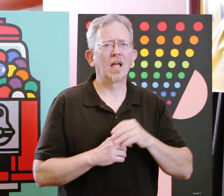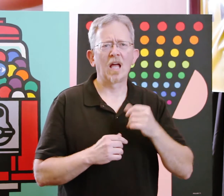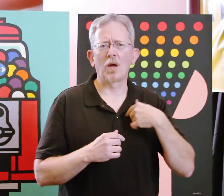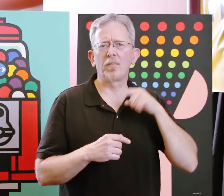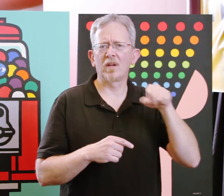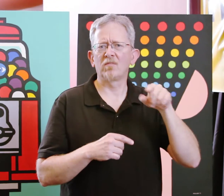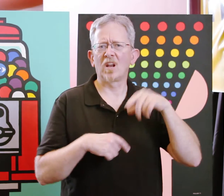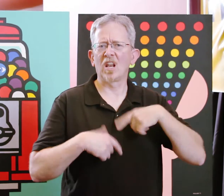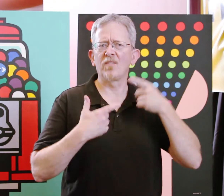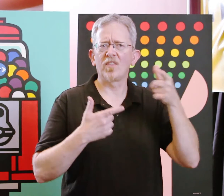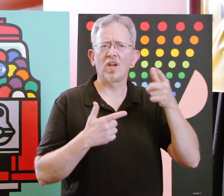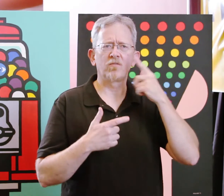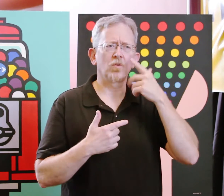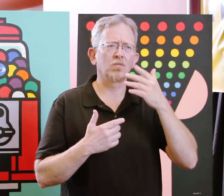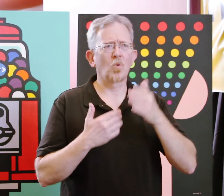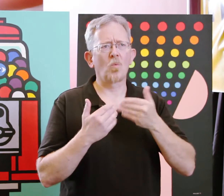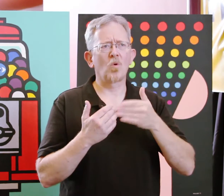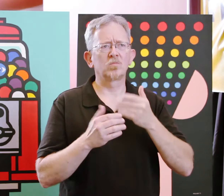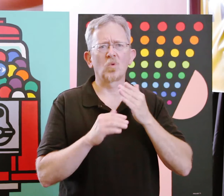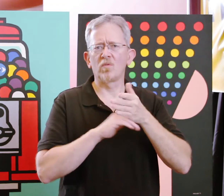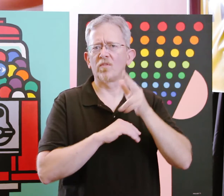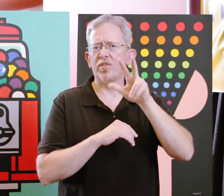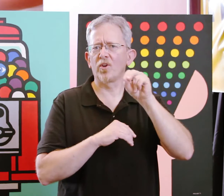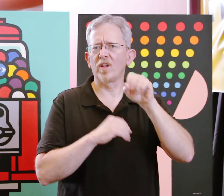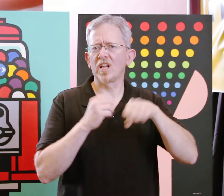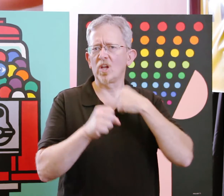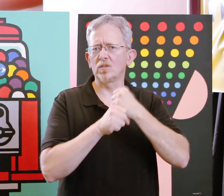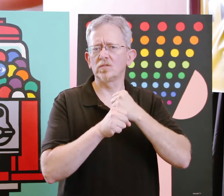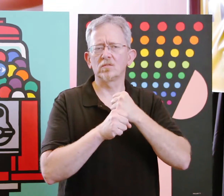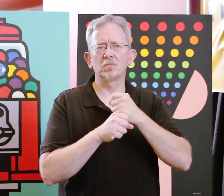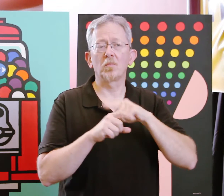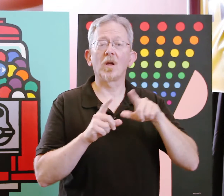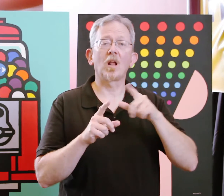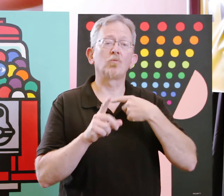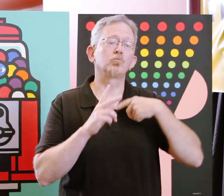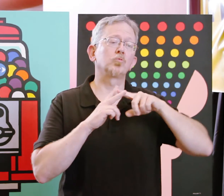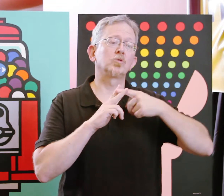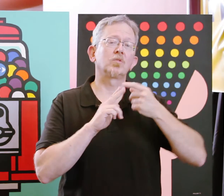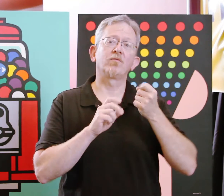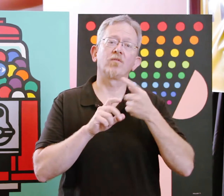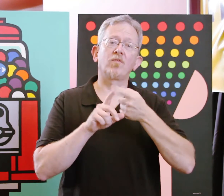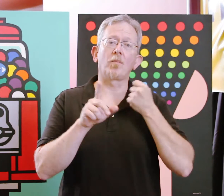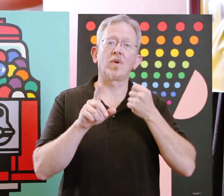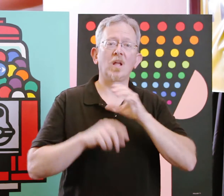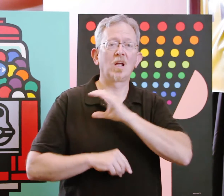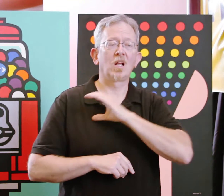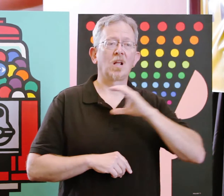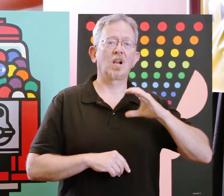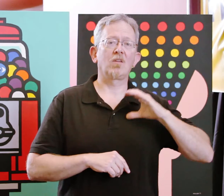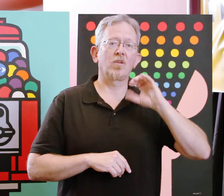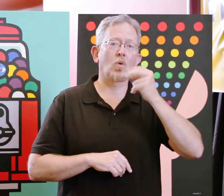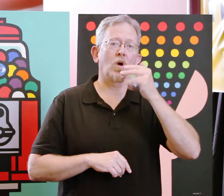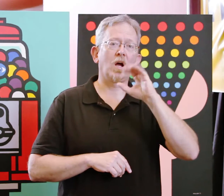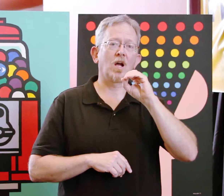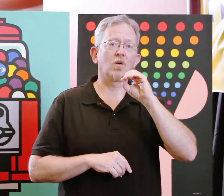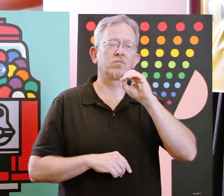and I've been living there for almost over 30 years, but I'm originally from Cleveland, Ohio.